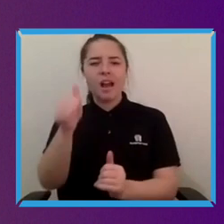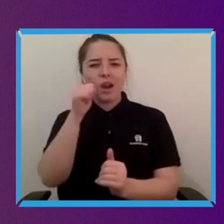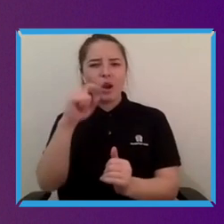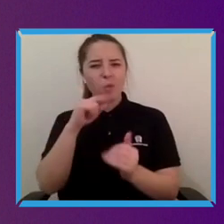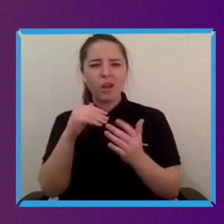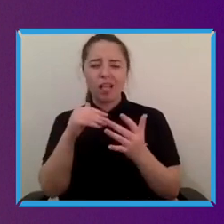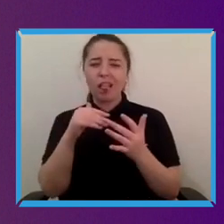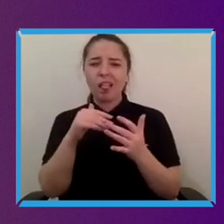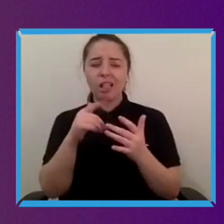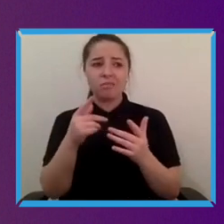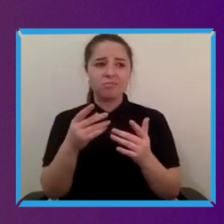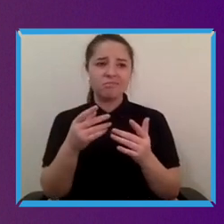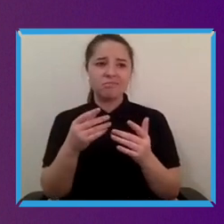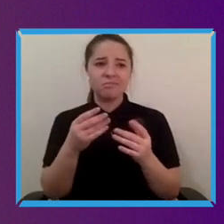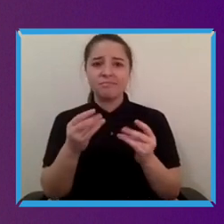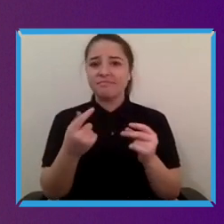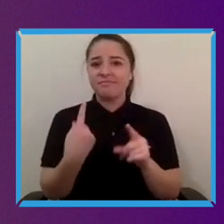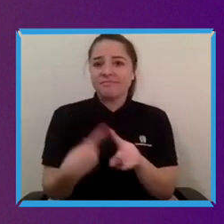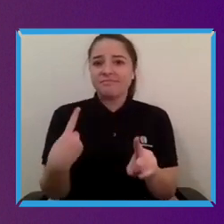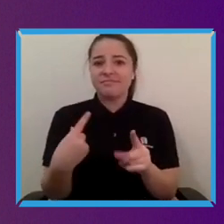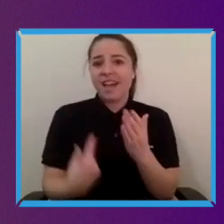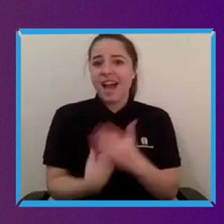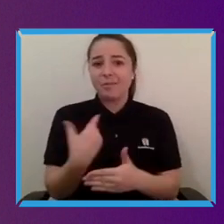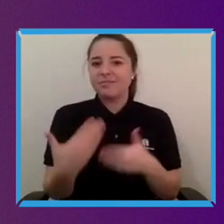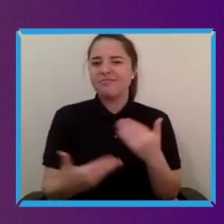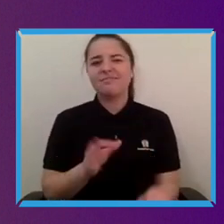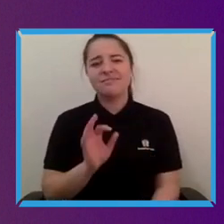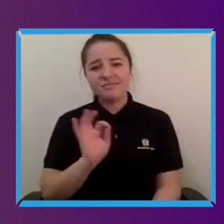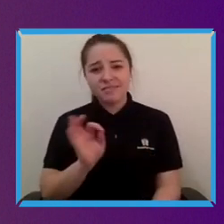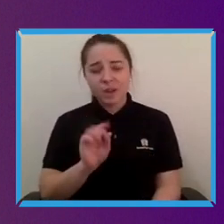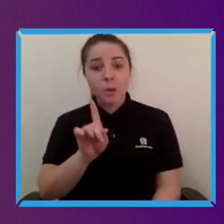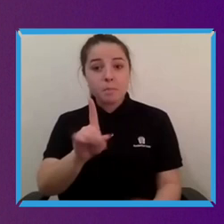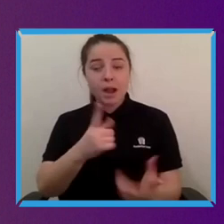corporations, employers, organisations to move in that direction.